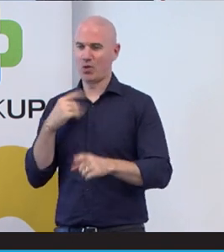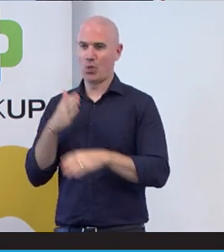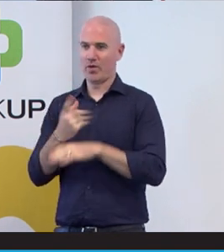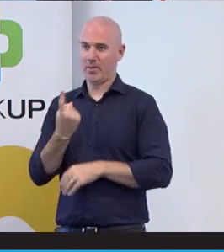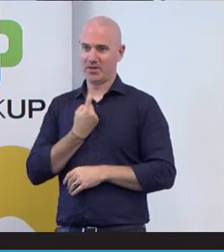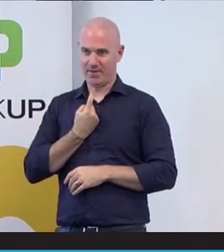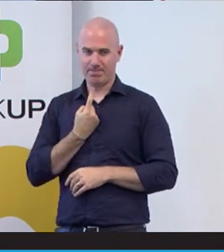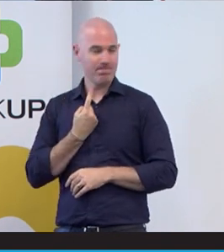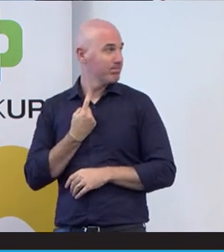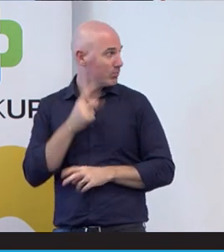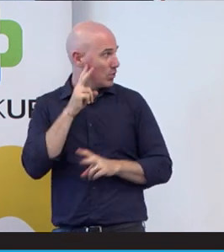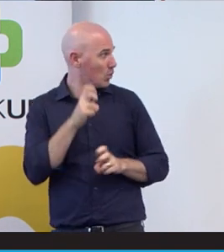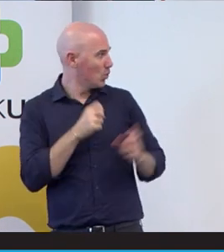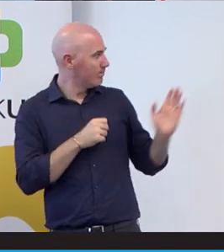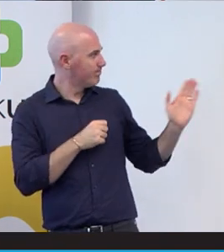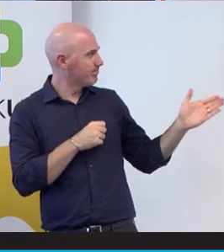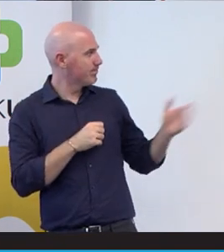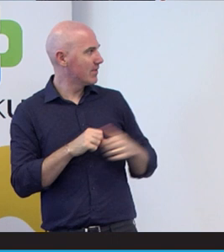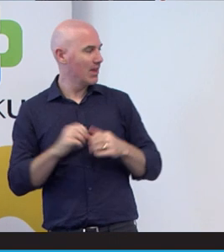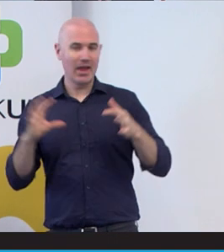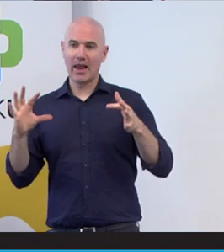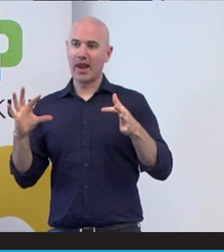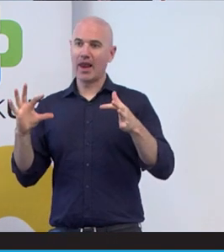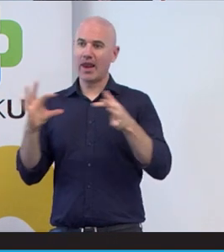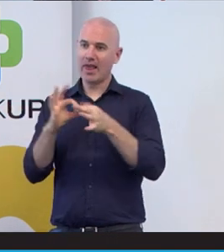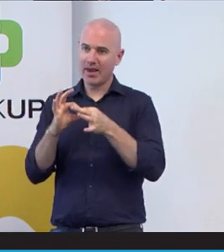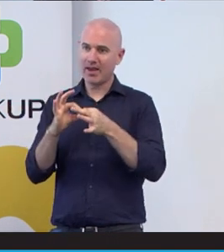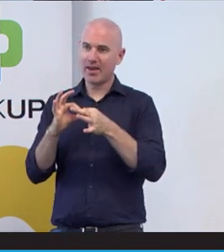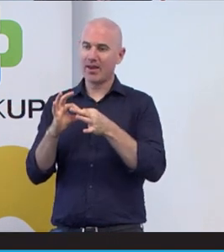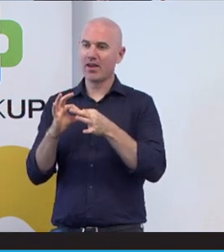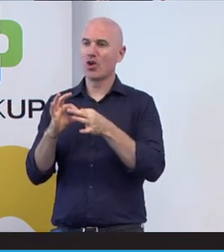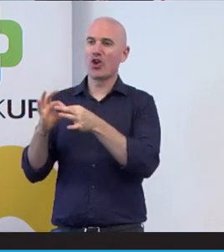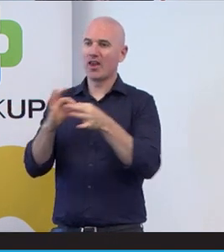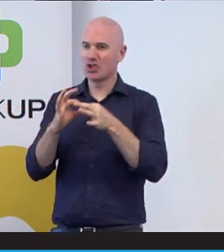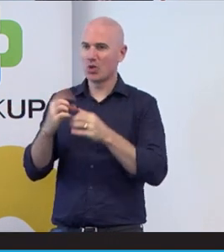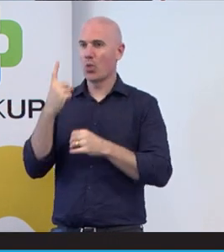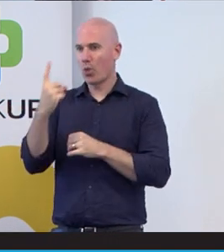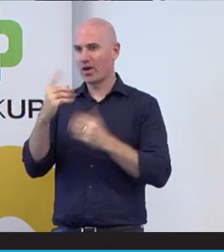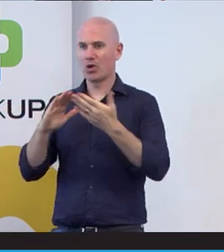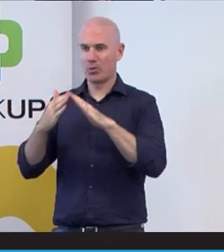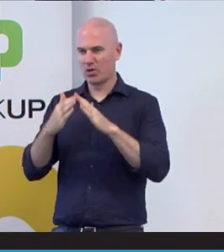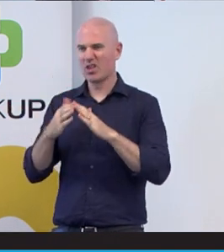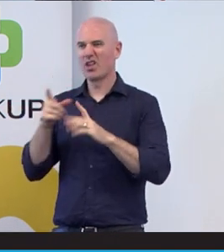Called Link Connection One Community and so it's based on promoting empathy